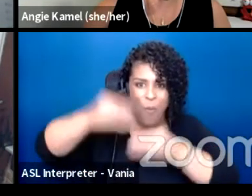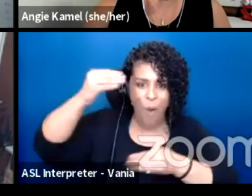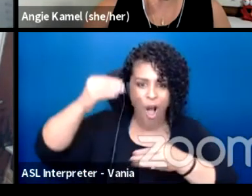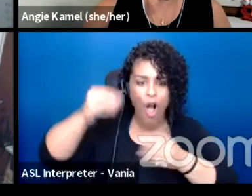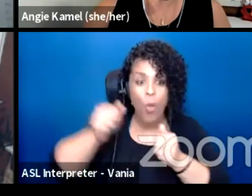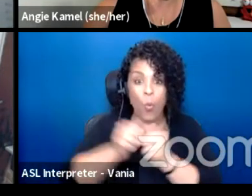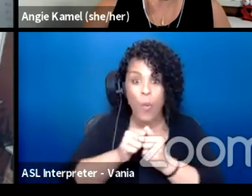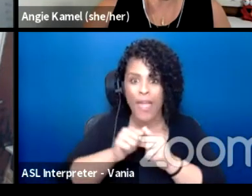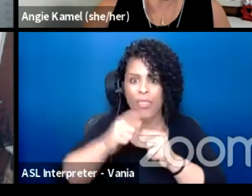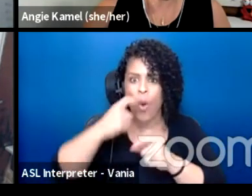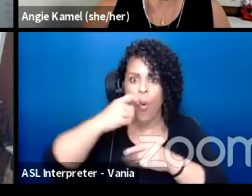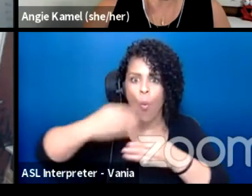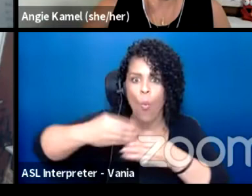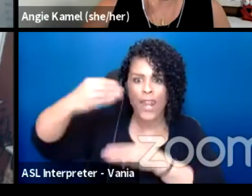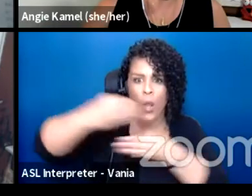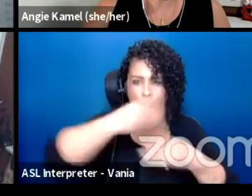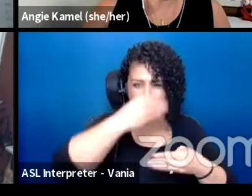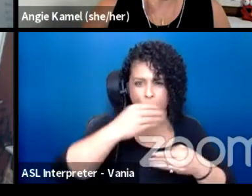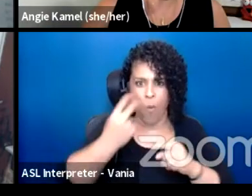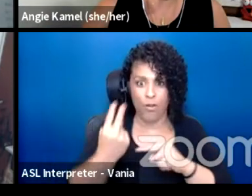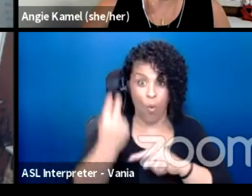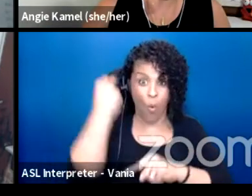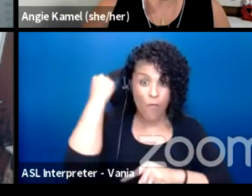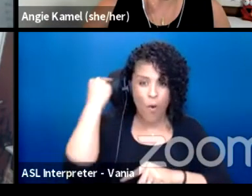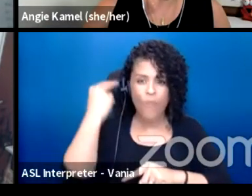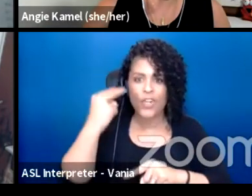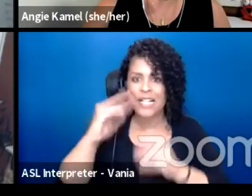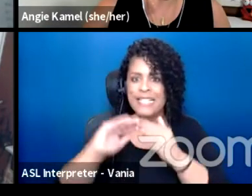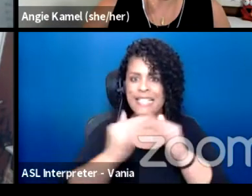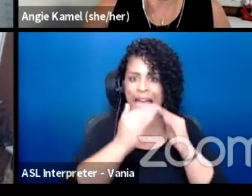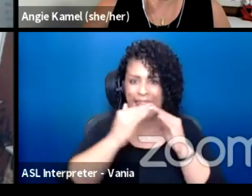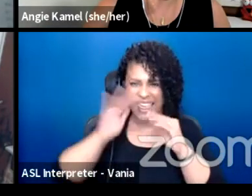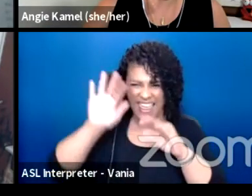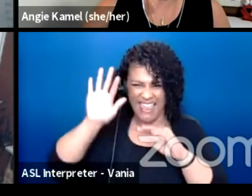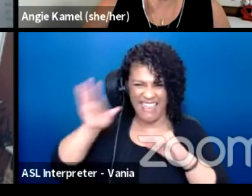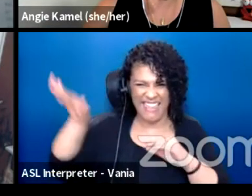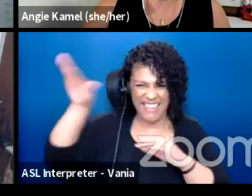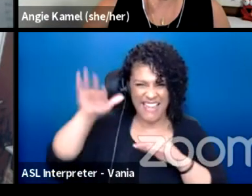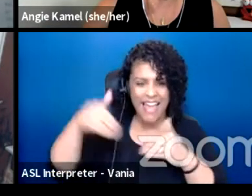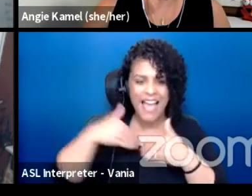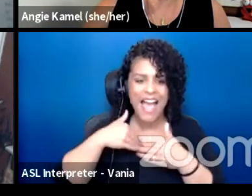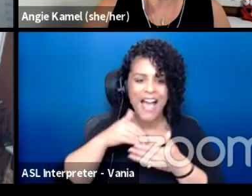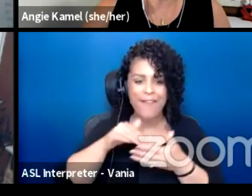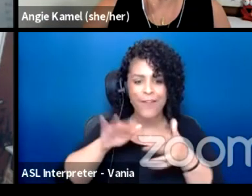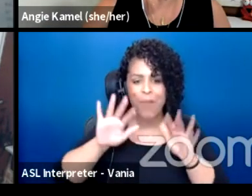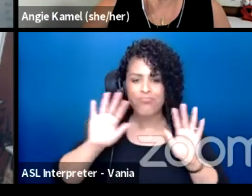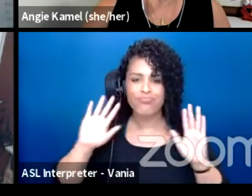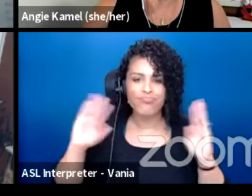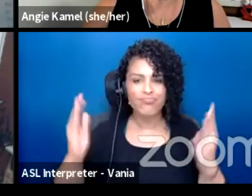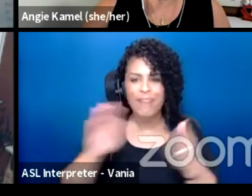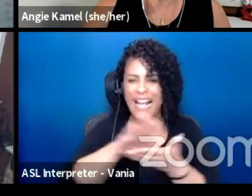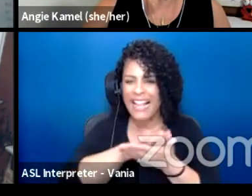sort of a city building that has sort of a clean office looks that made me feel good.